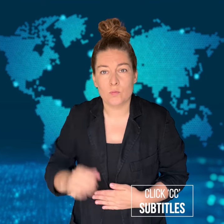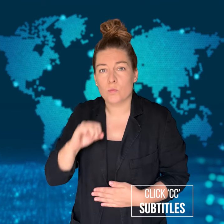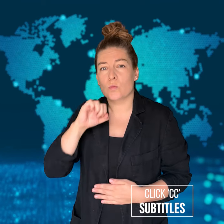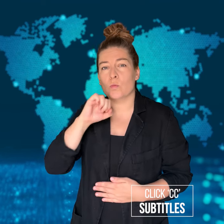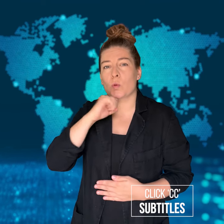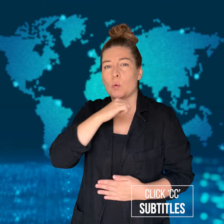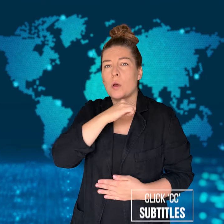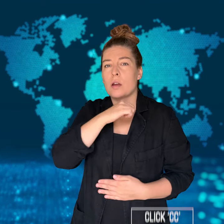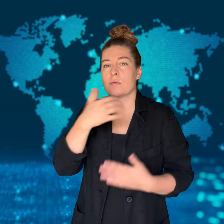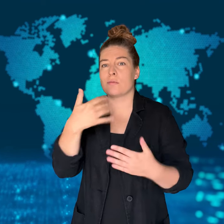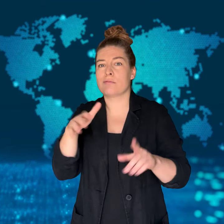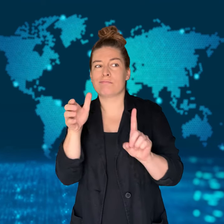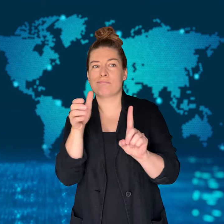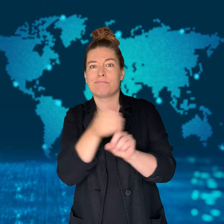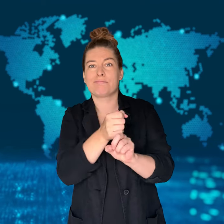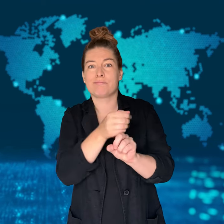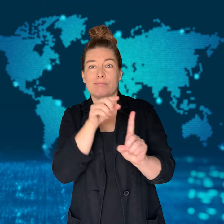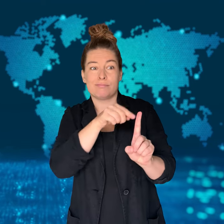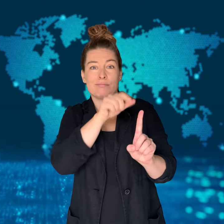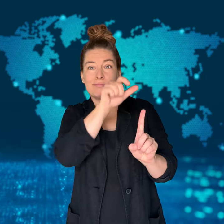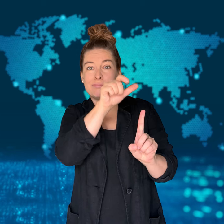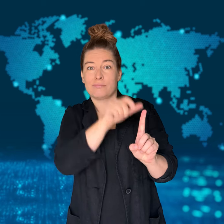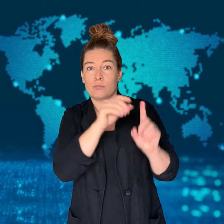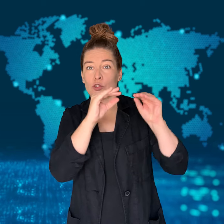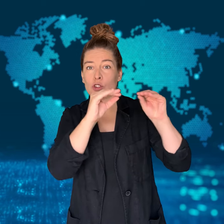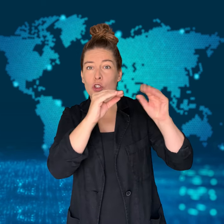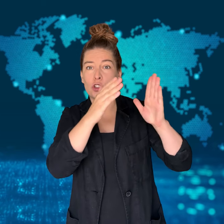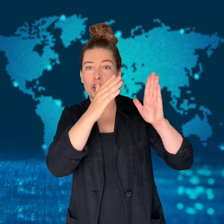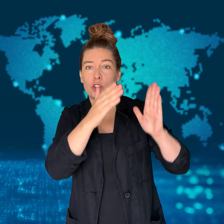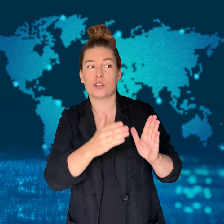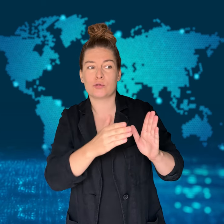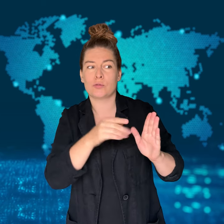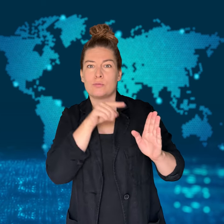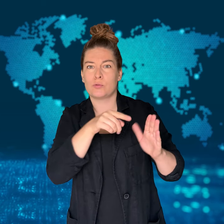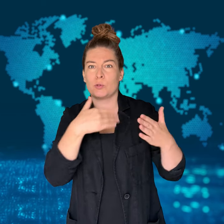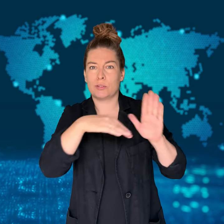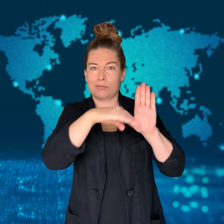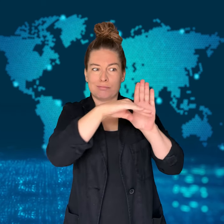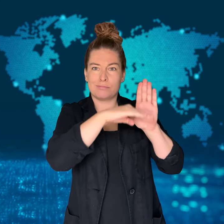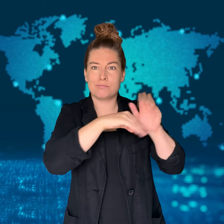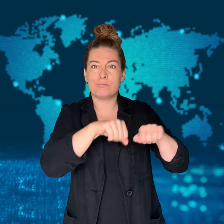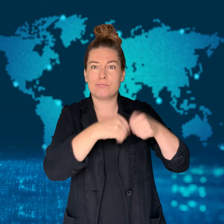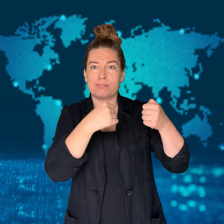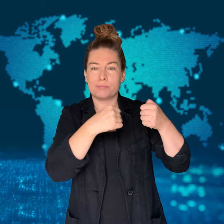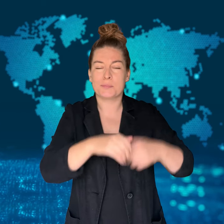Teacher found guilty